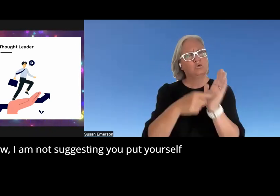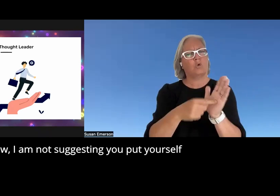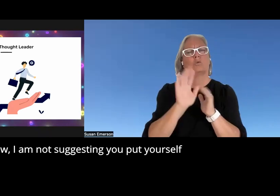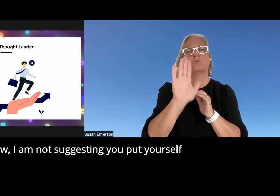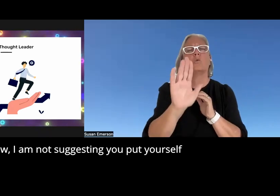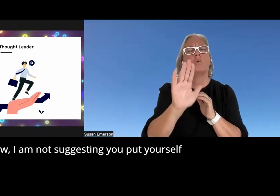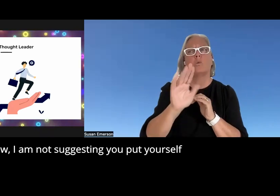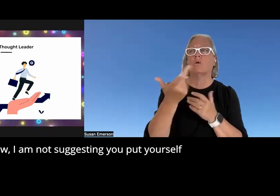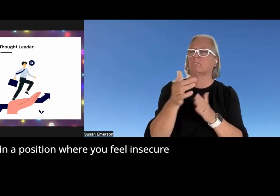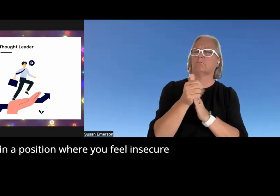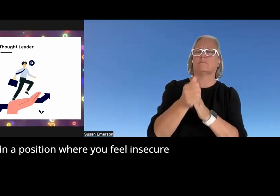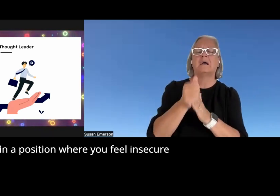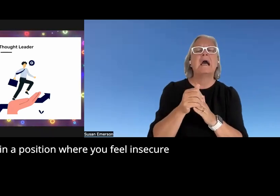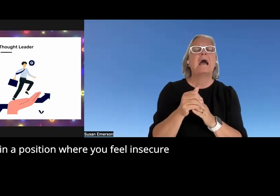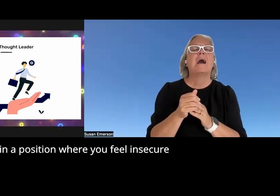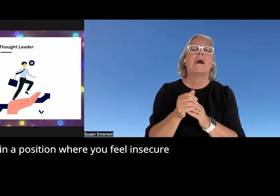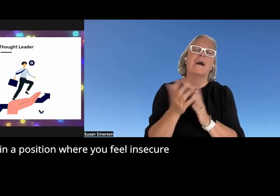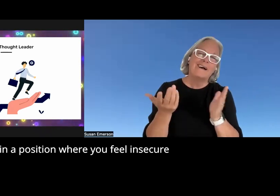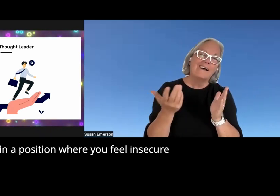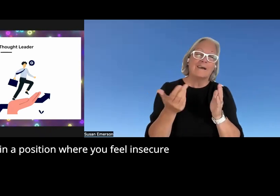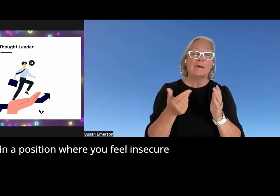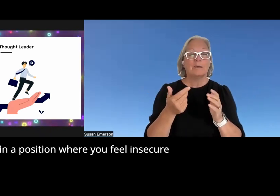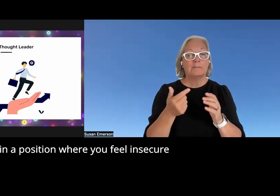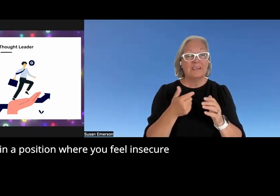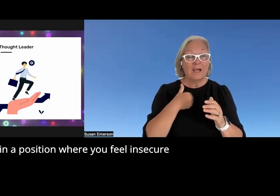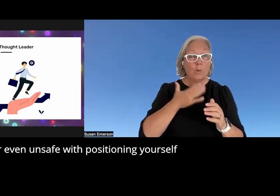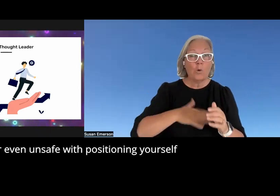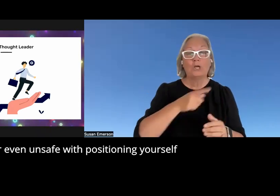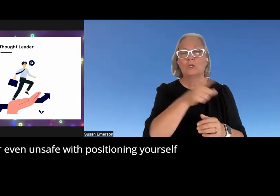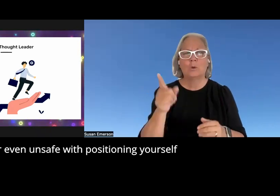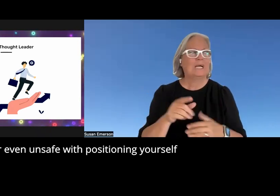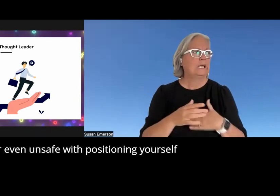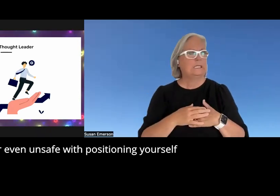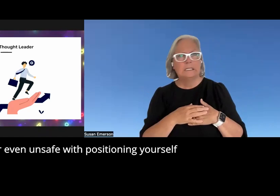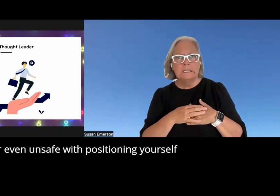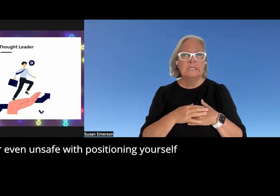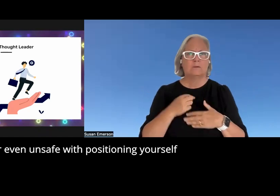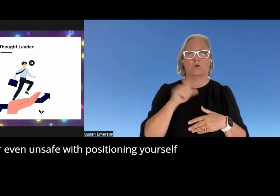suggesting you put yourself in a position where you feel insecure or even unsafe with positioning